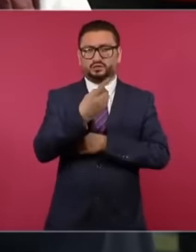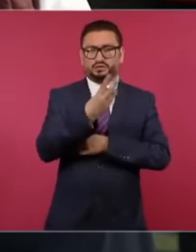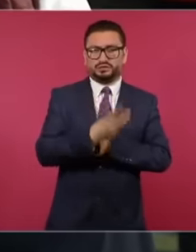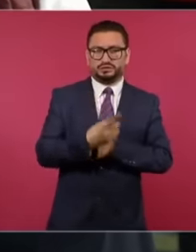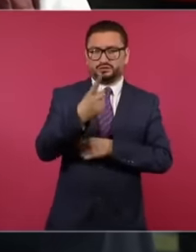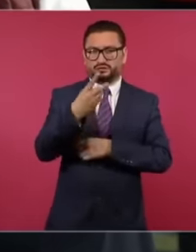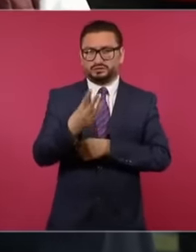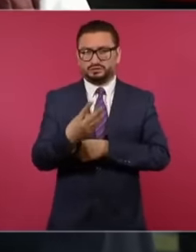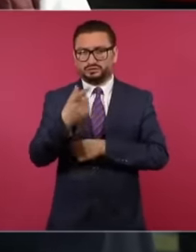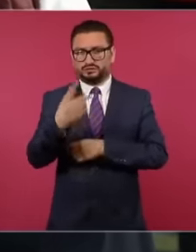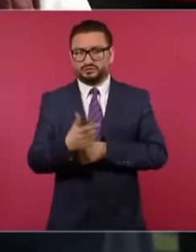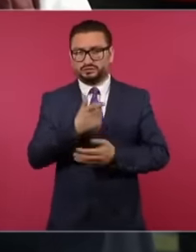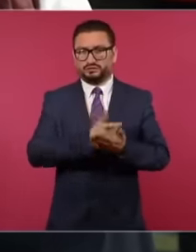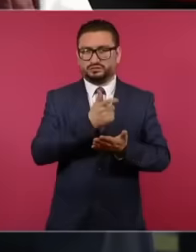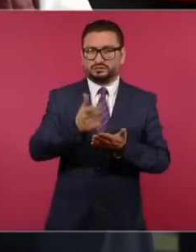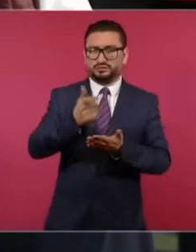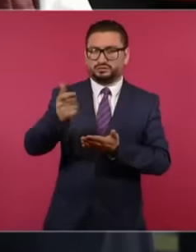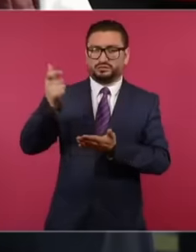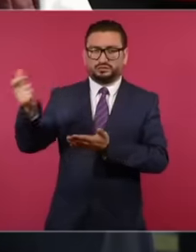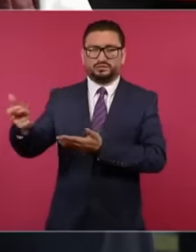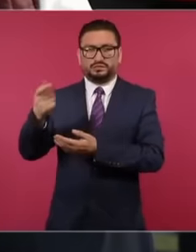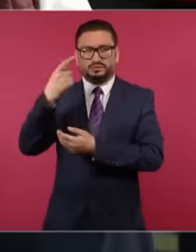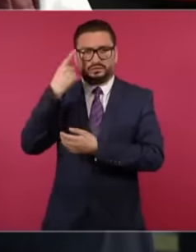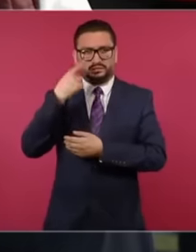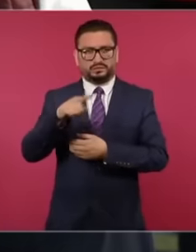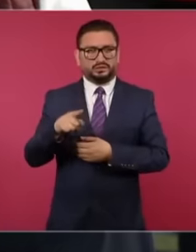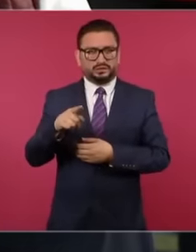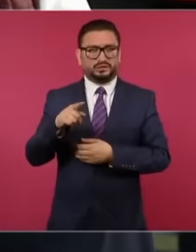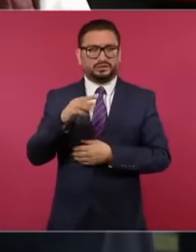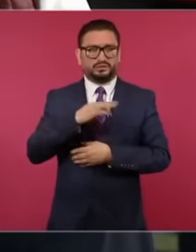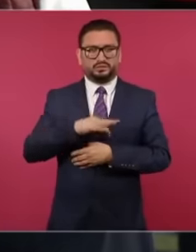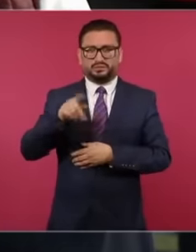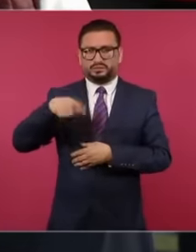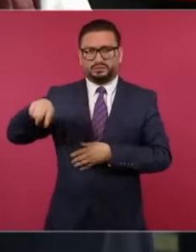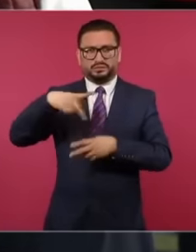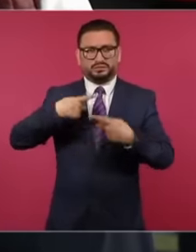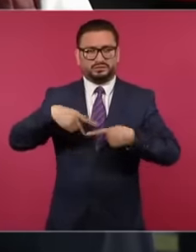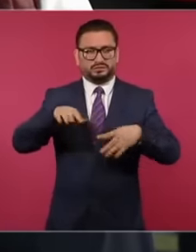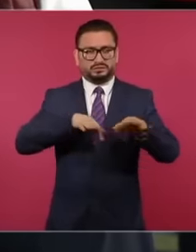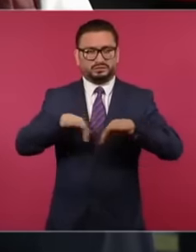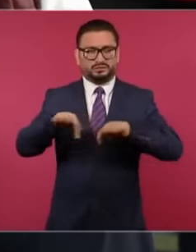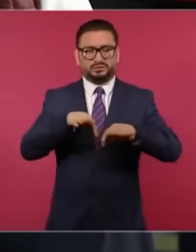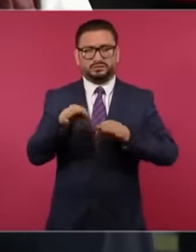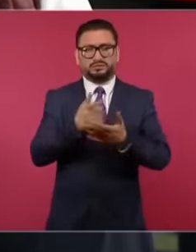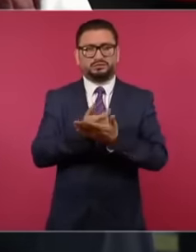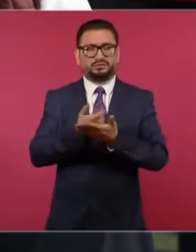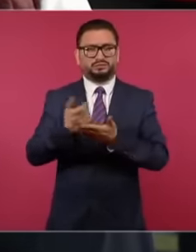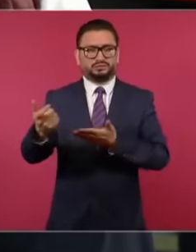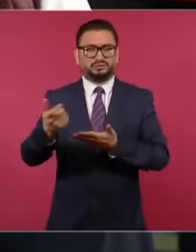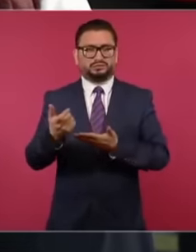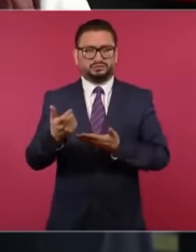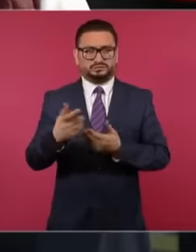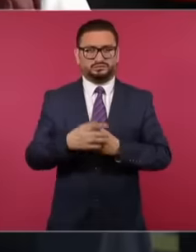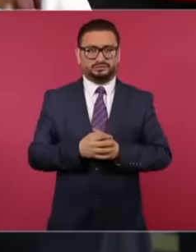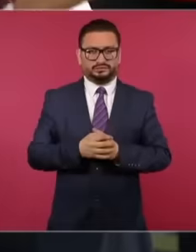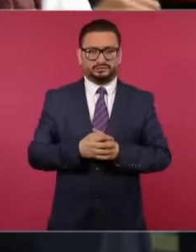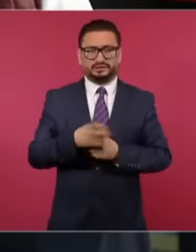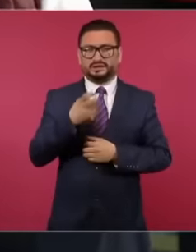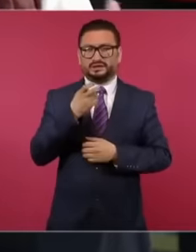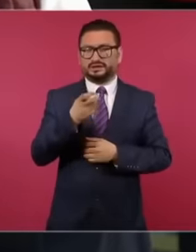salary each so that the workers can count on their per exception, this according to